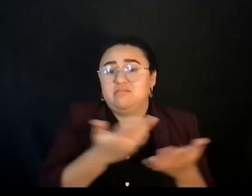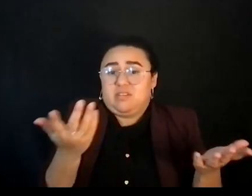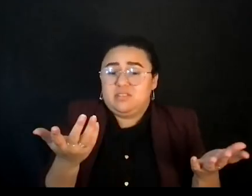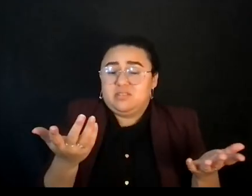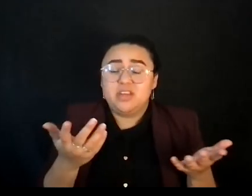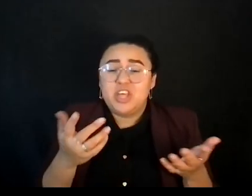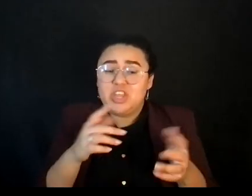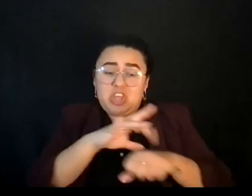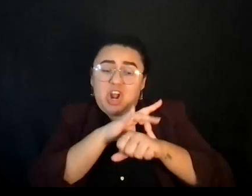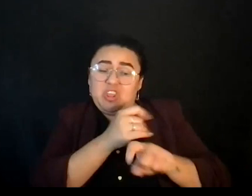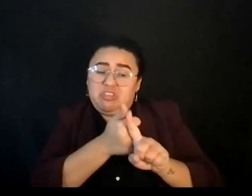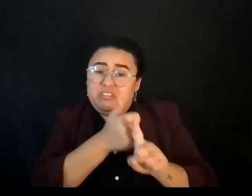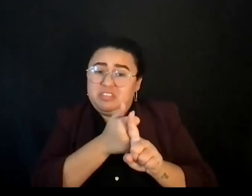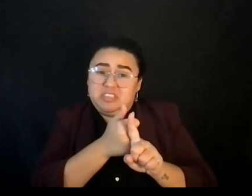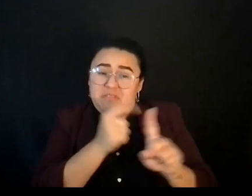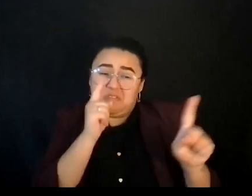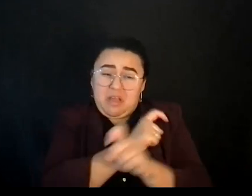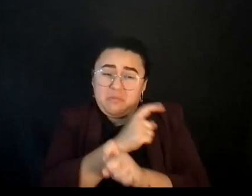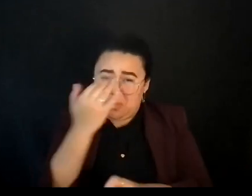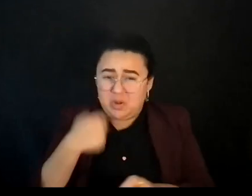Why do we need this? Why do we need that?